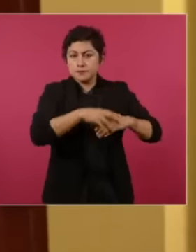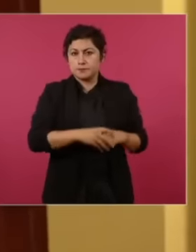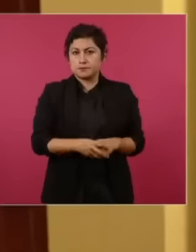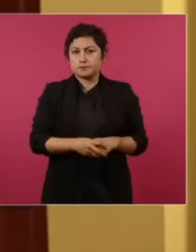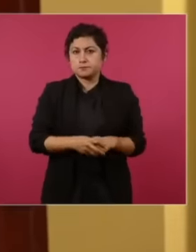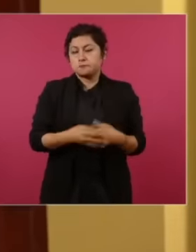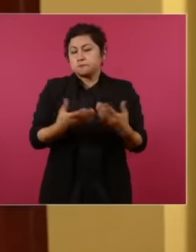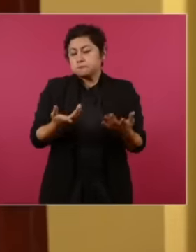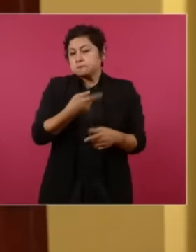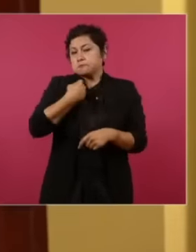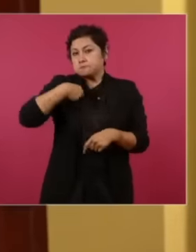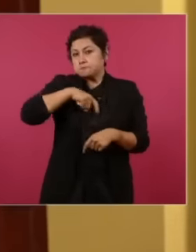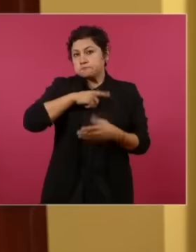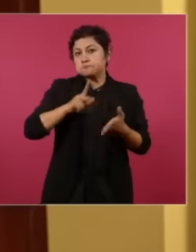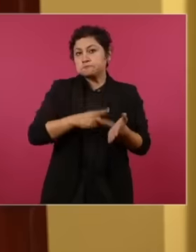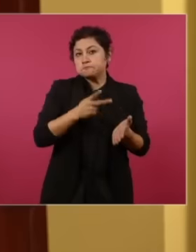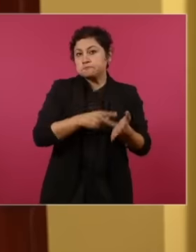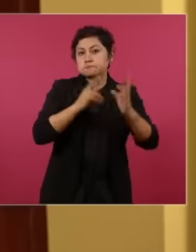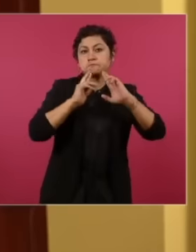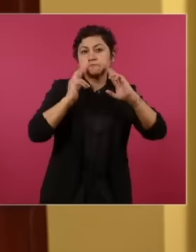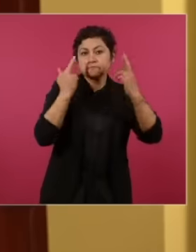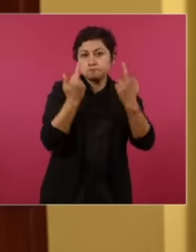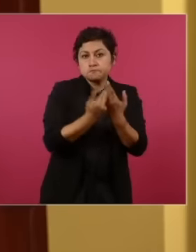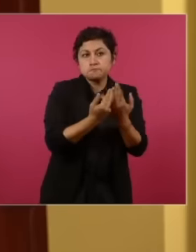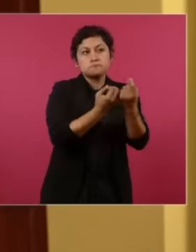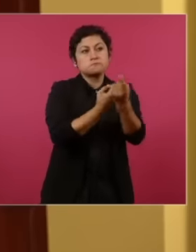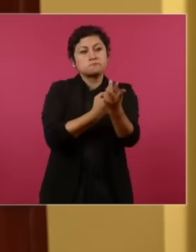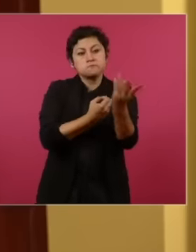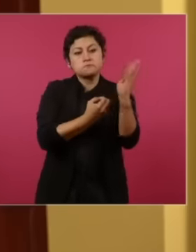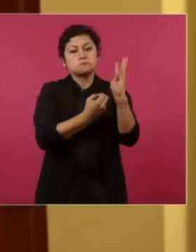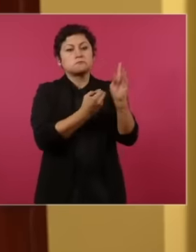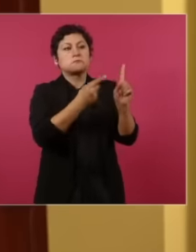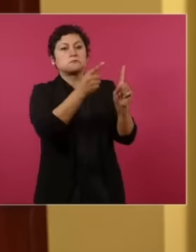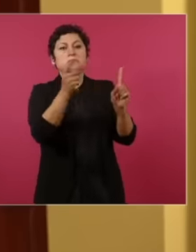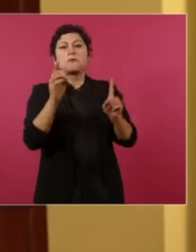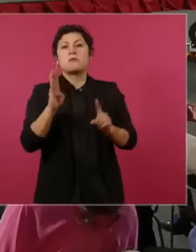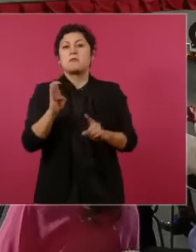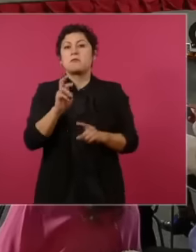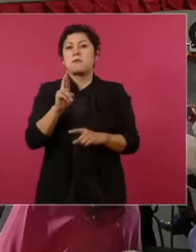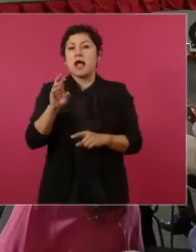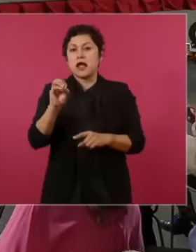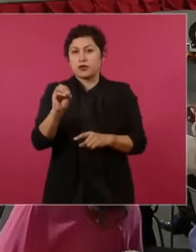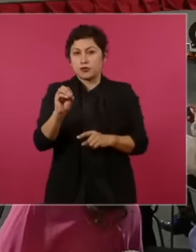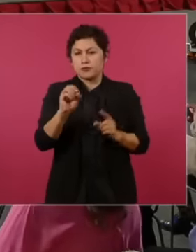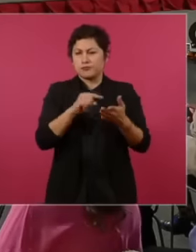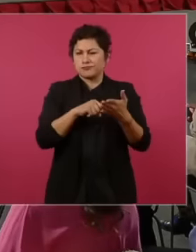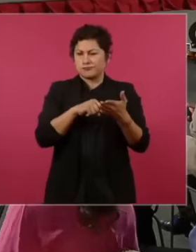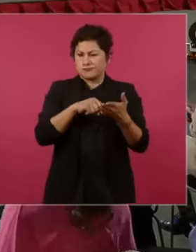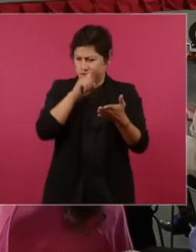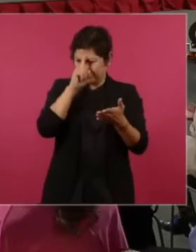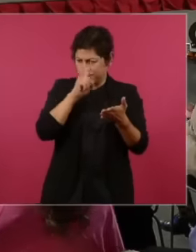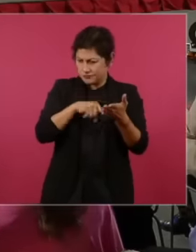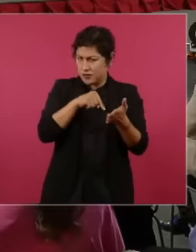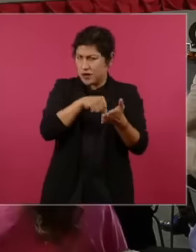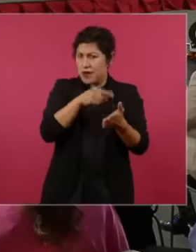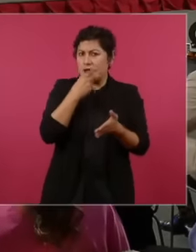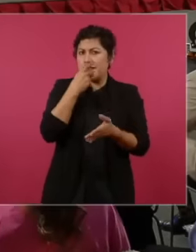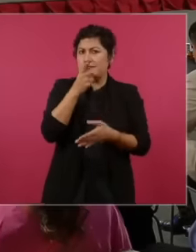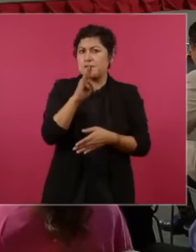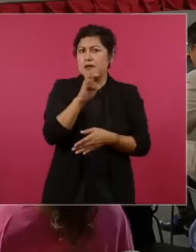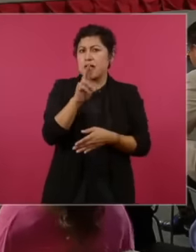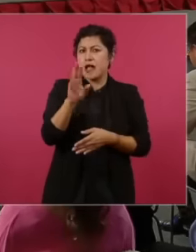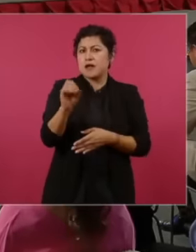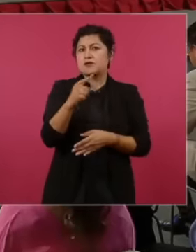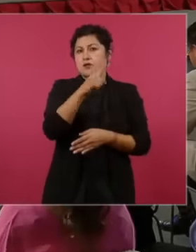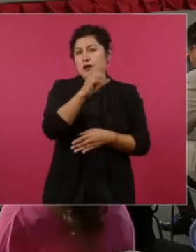have met with the neighborhood, I imagine that the neighborhood of Chihuahua,